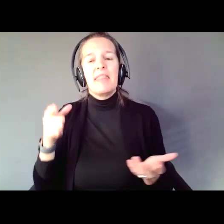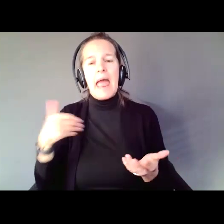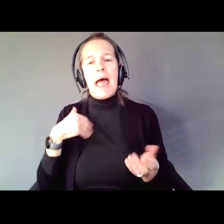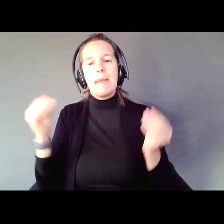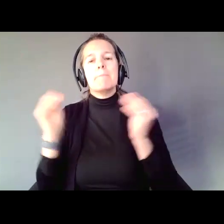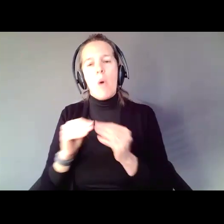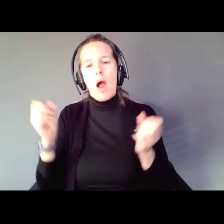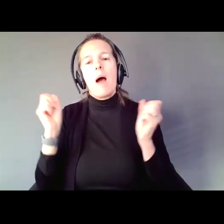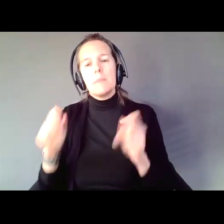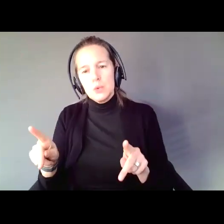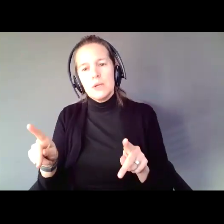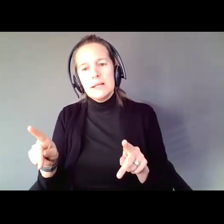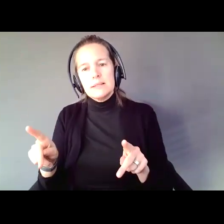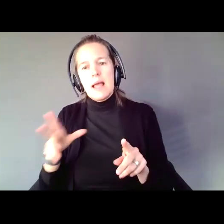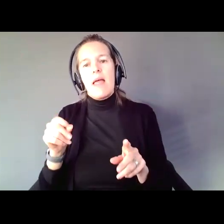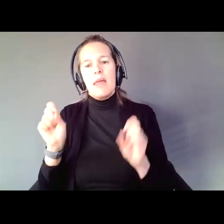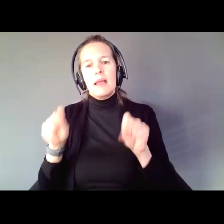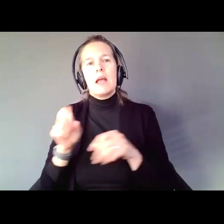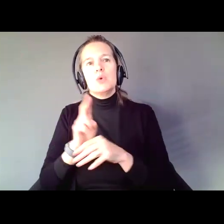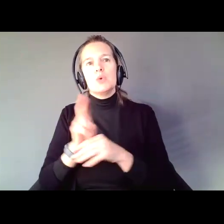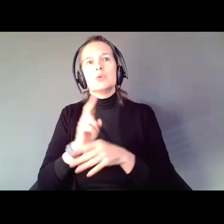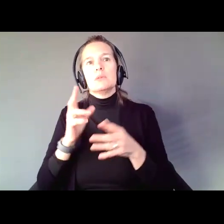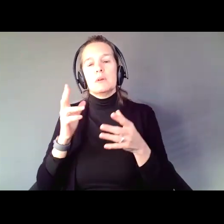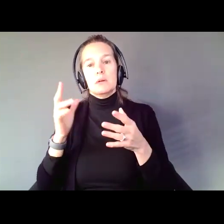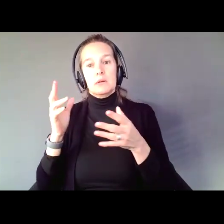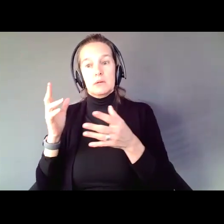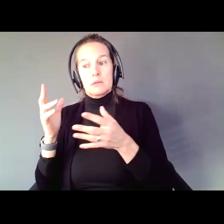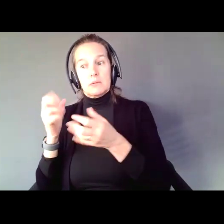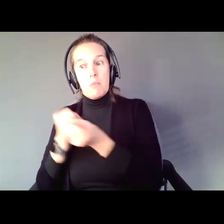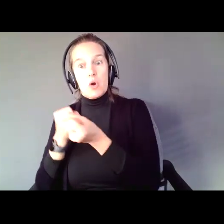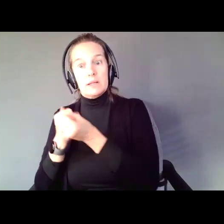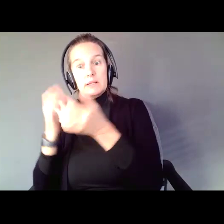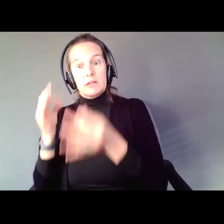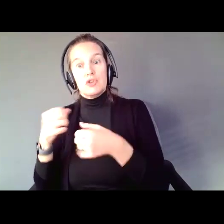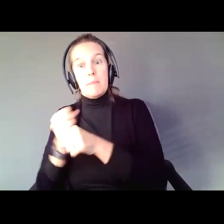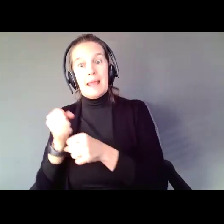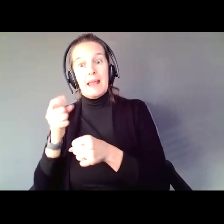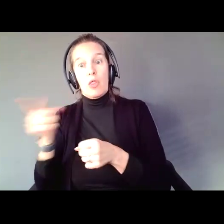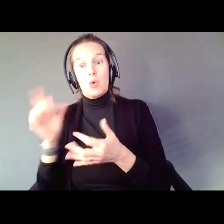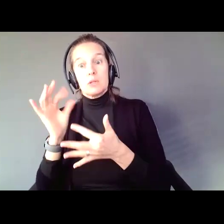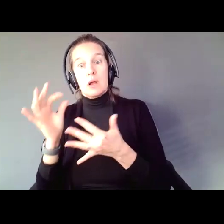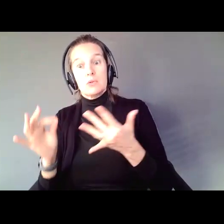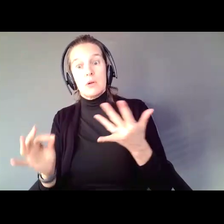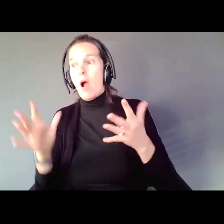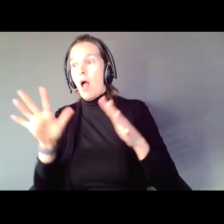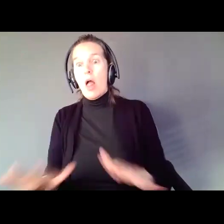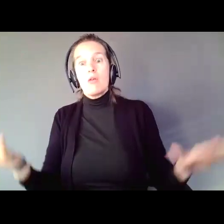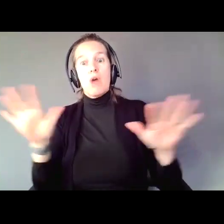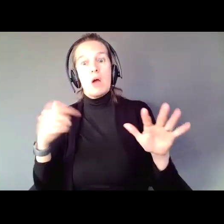use Supported Decision Making are all around us. If you think about it, if you have been involved